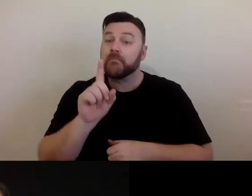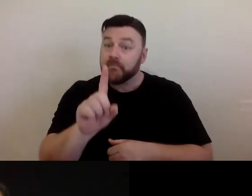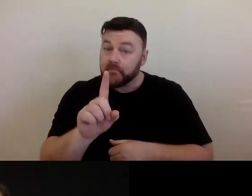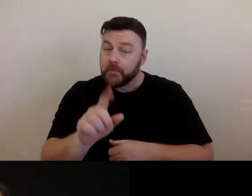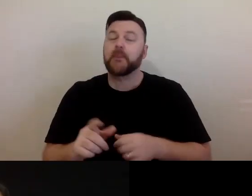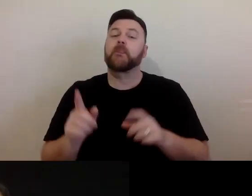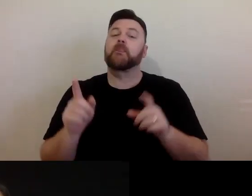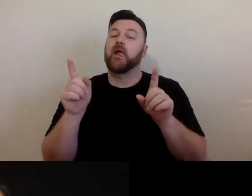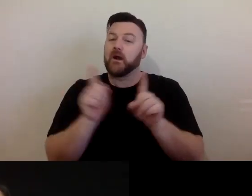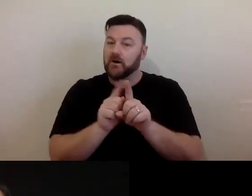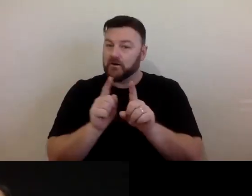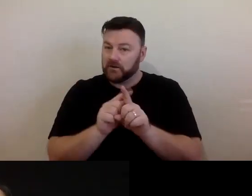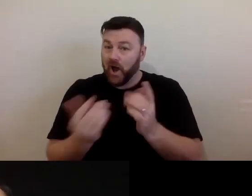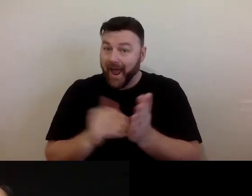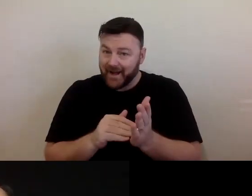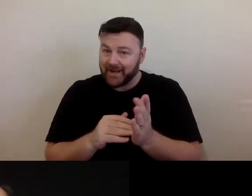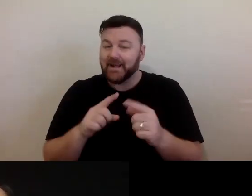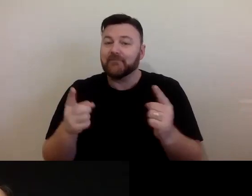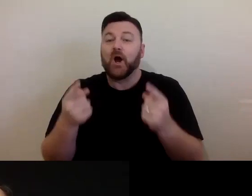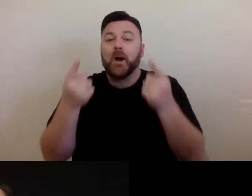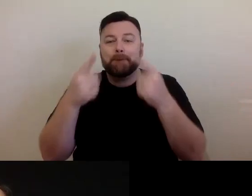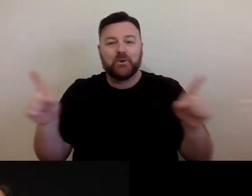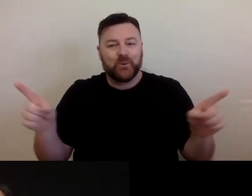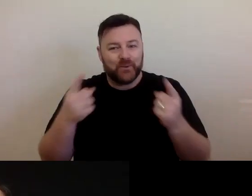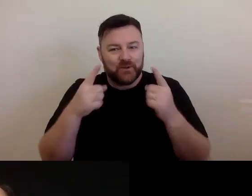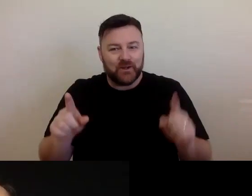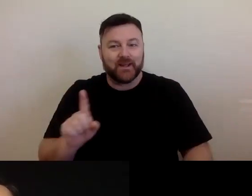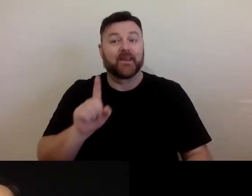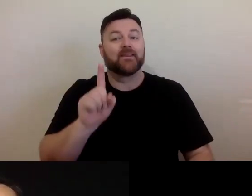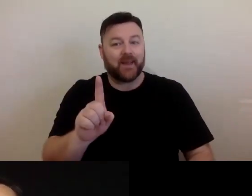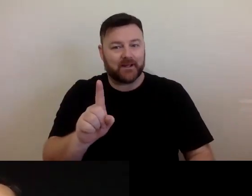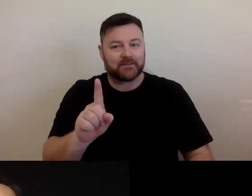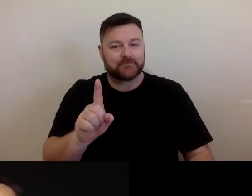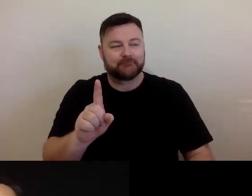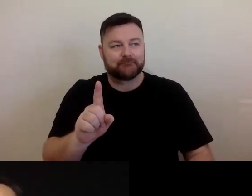graphic work, such as recorded Muir # -- music, is when you move into